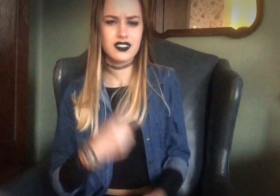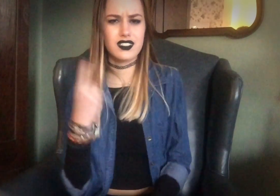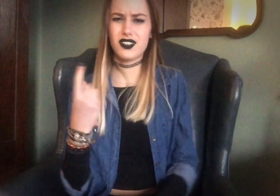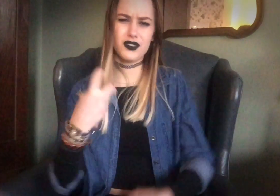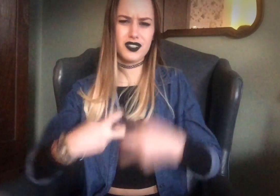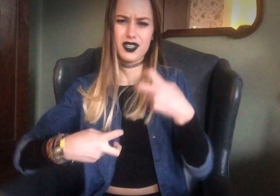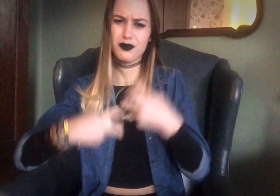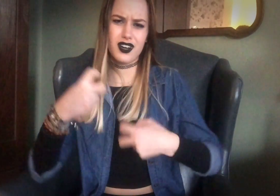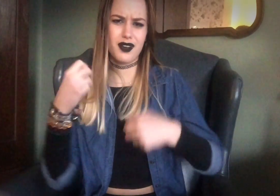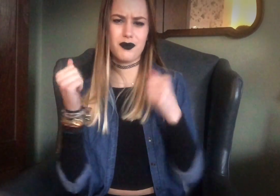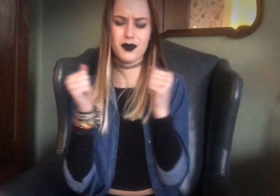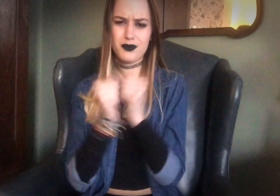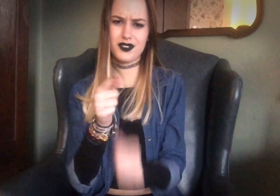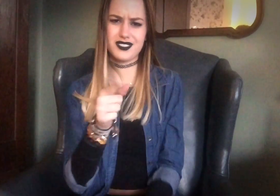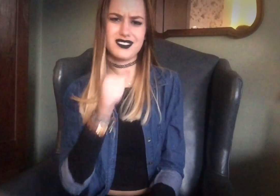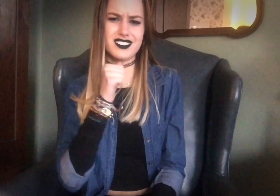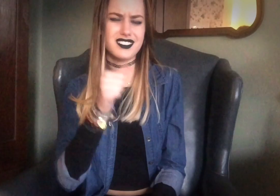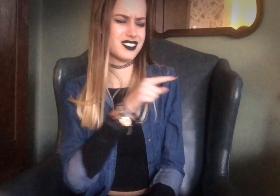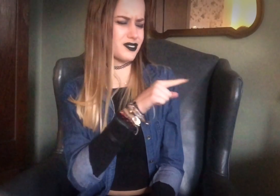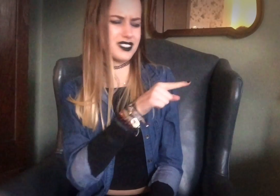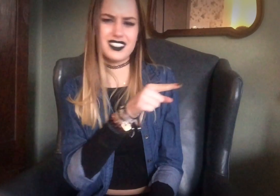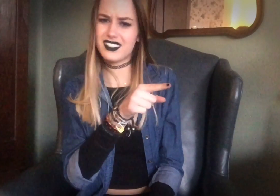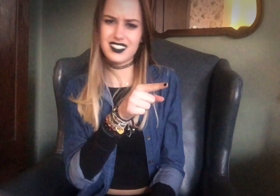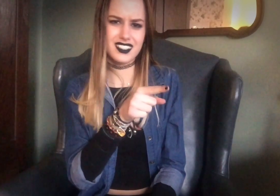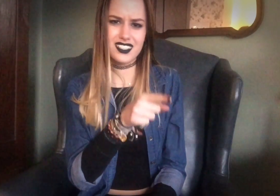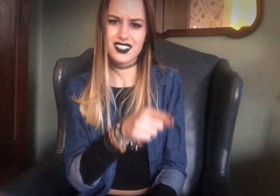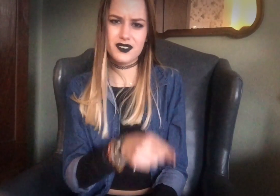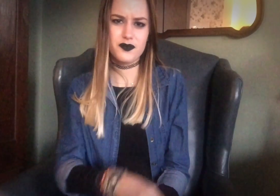The only problem was with you and not them